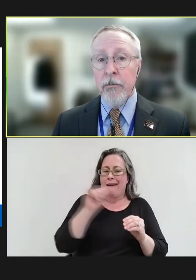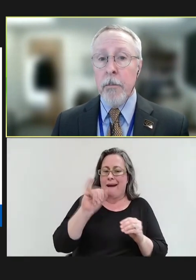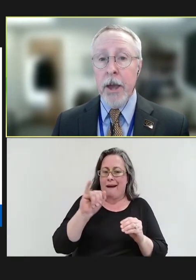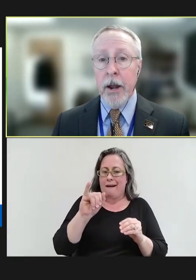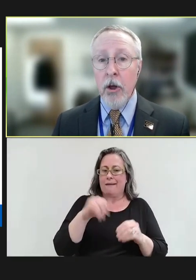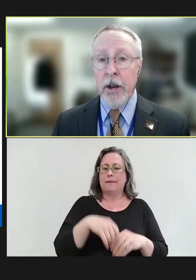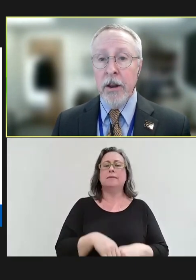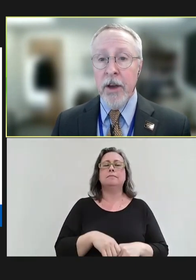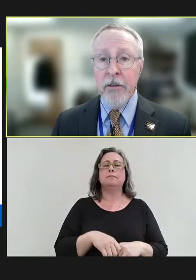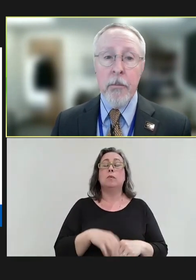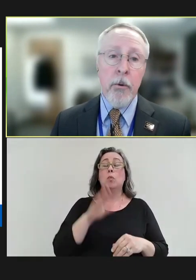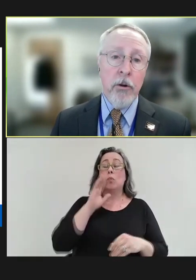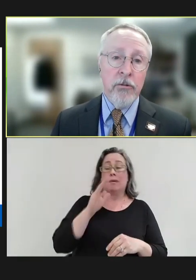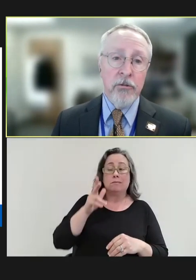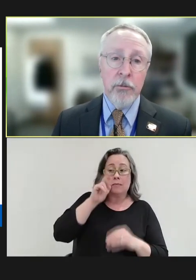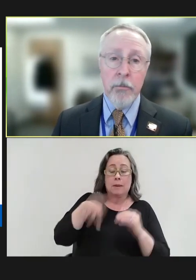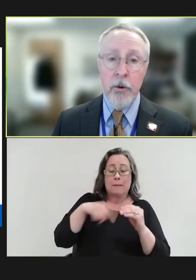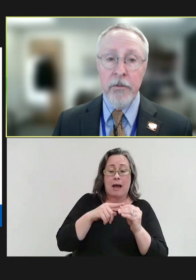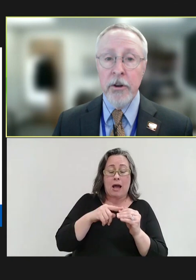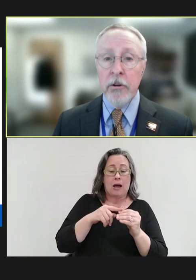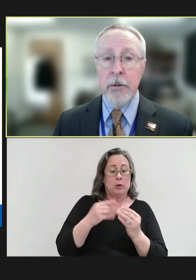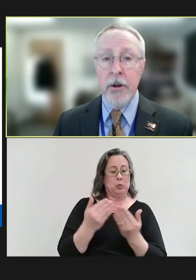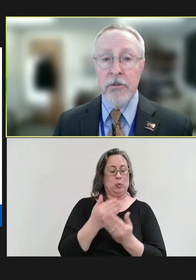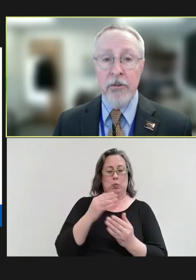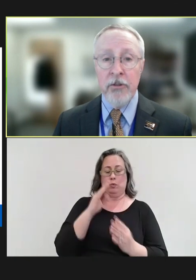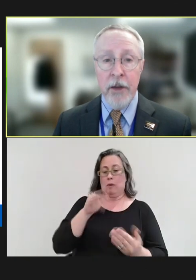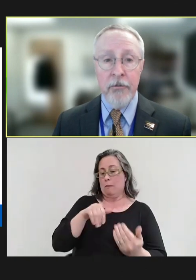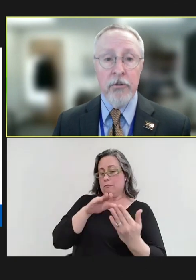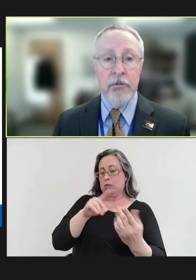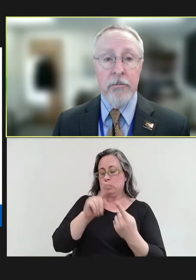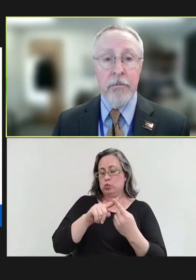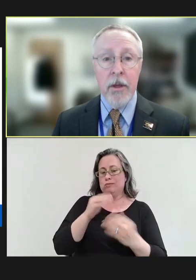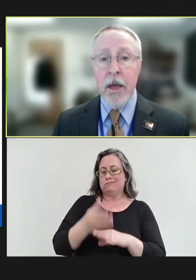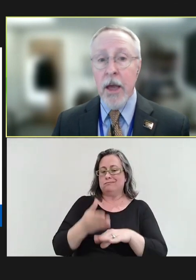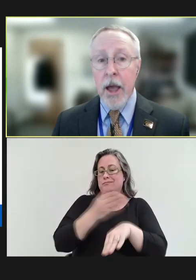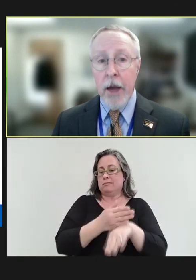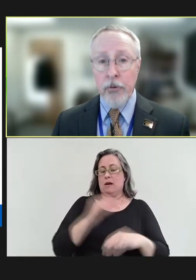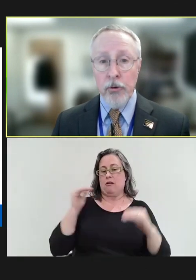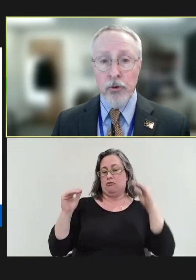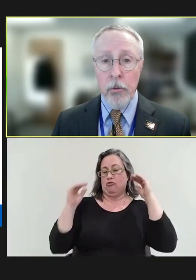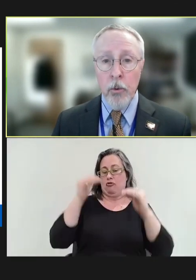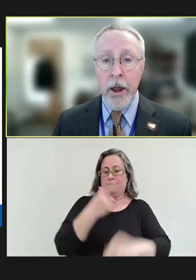a panel on innovative approaches to improve adult immunization efforts. After a short break,